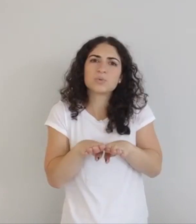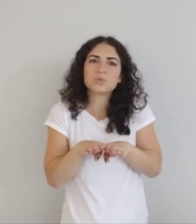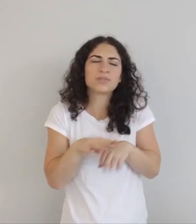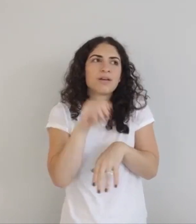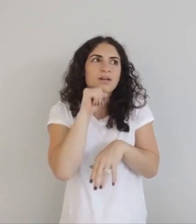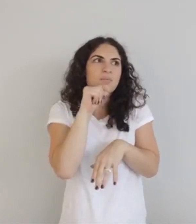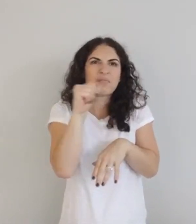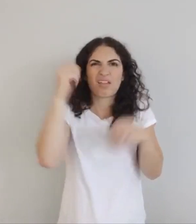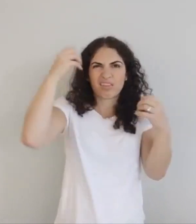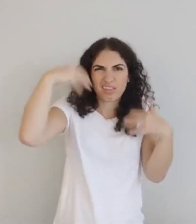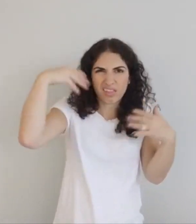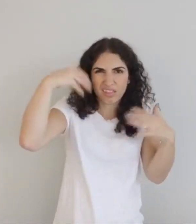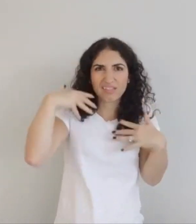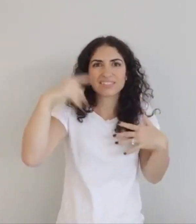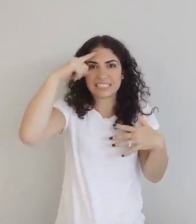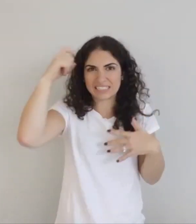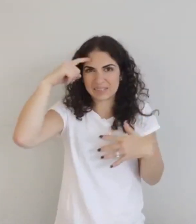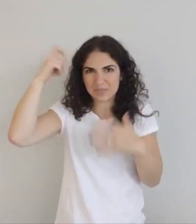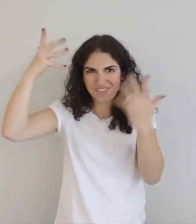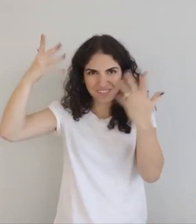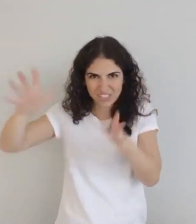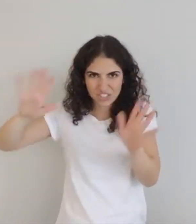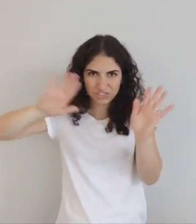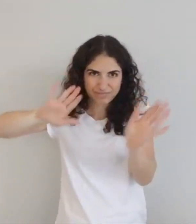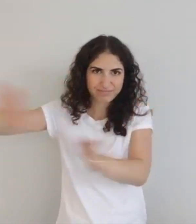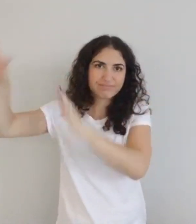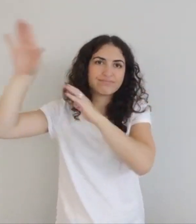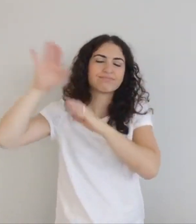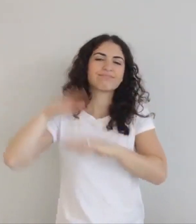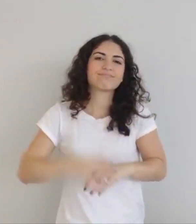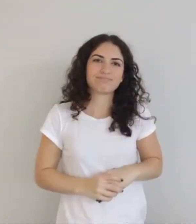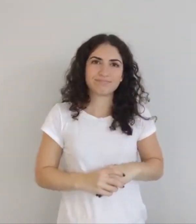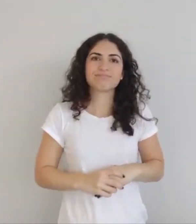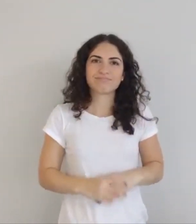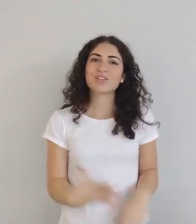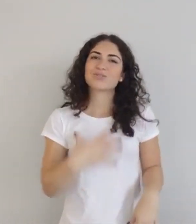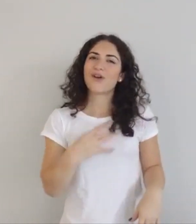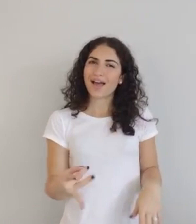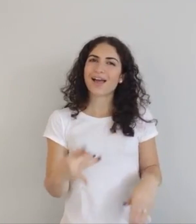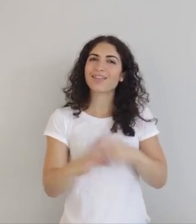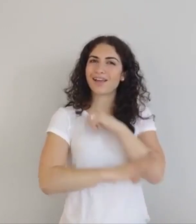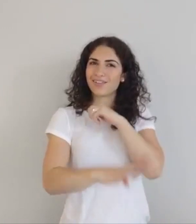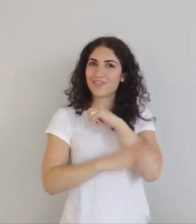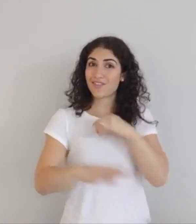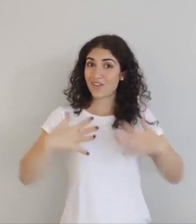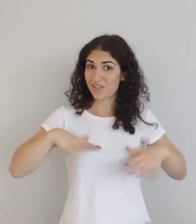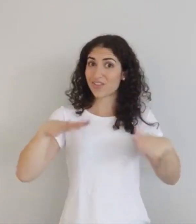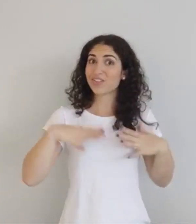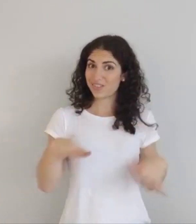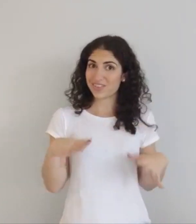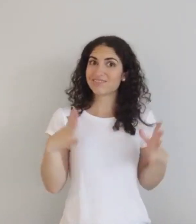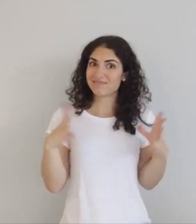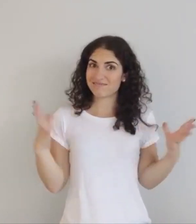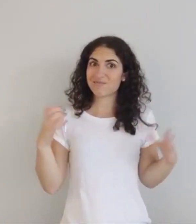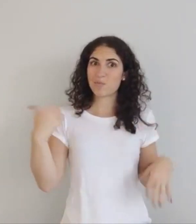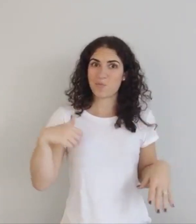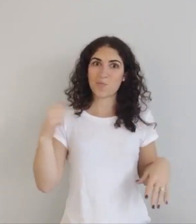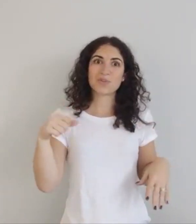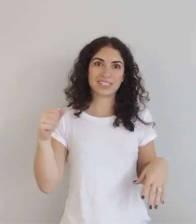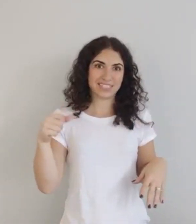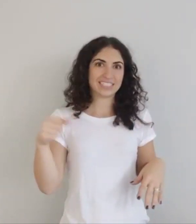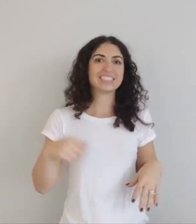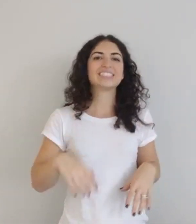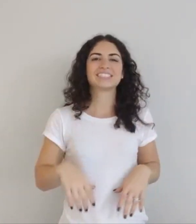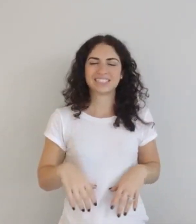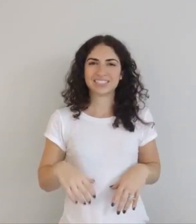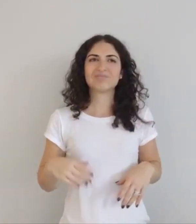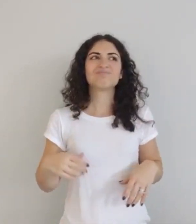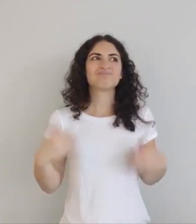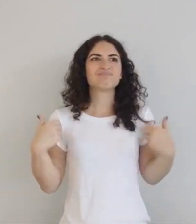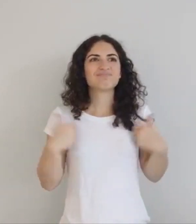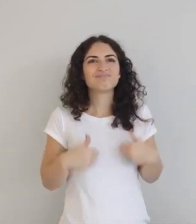boots, not sweat like summer, which is over. So I like fall clothes a lot.